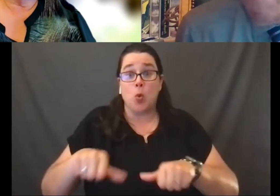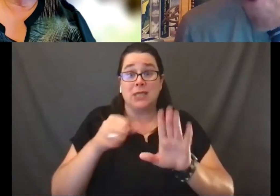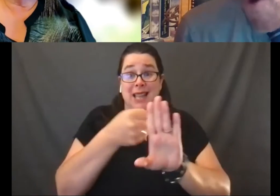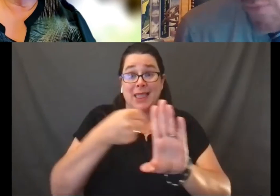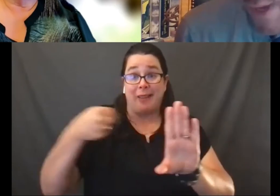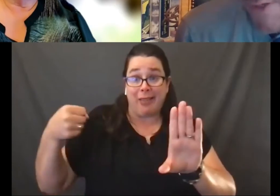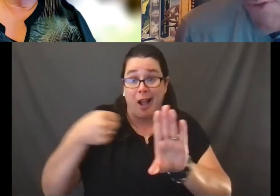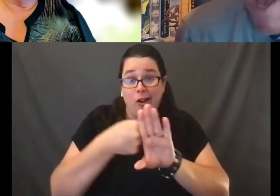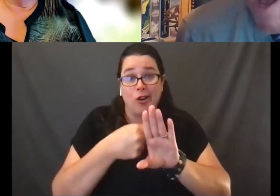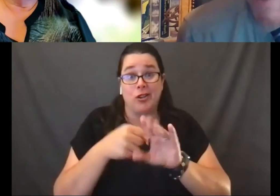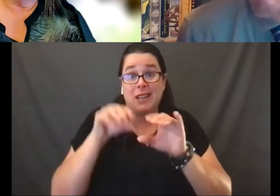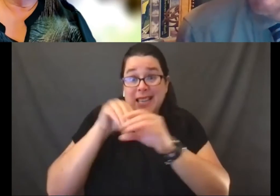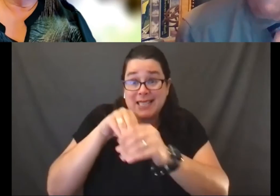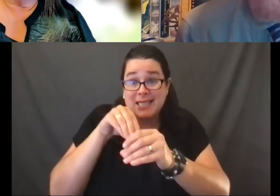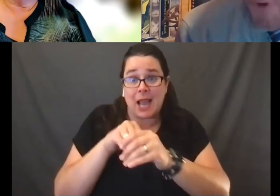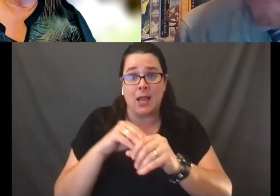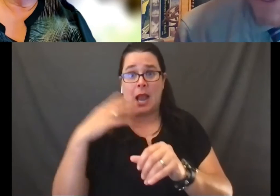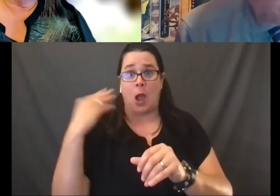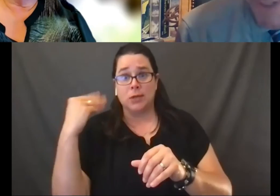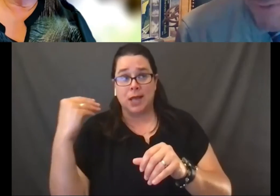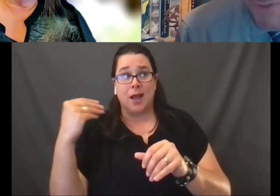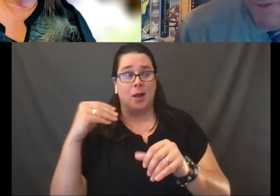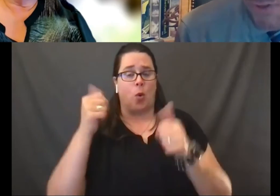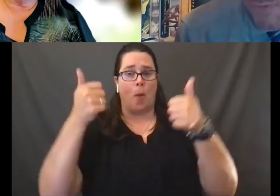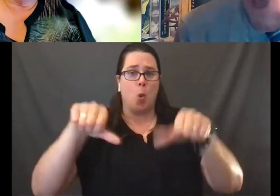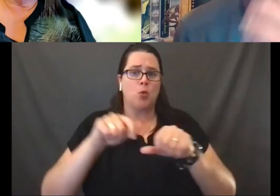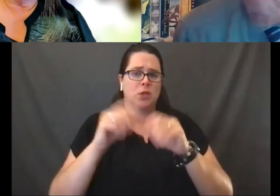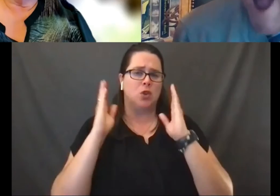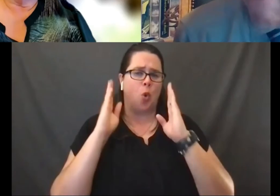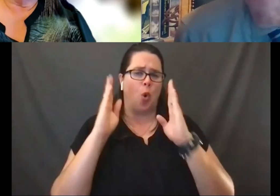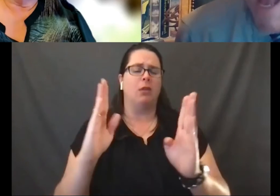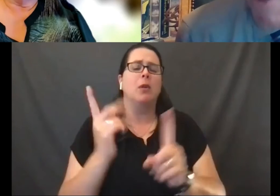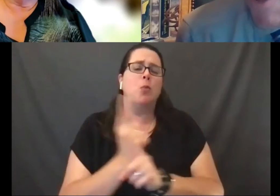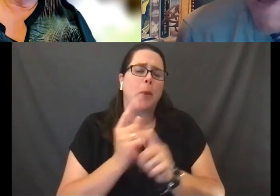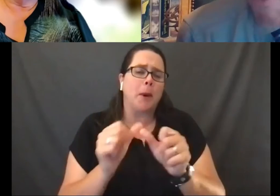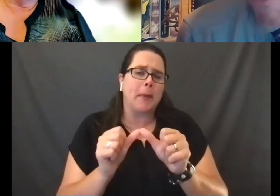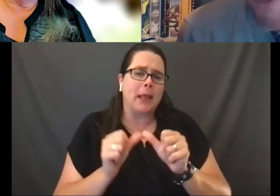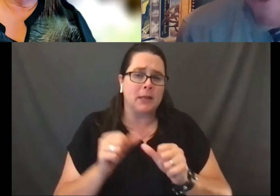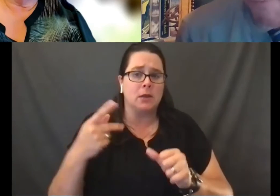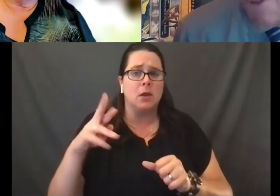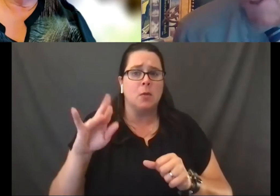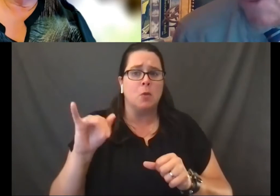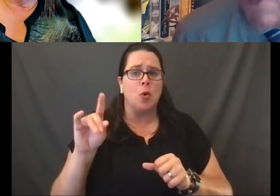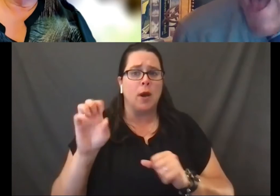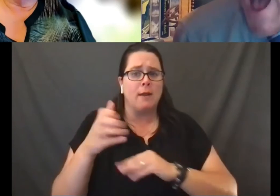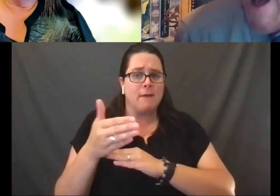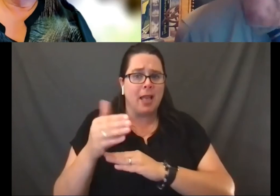even in hallways, again, appropriate places to do it, pride flags and other affirmations.